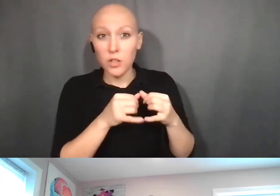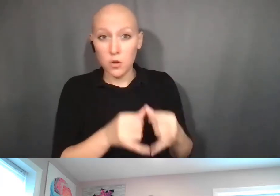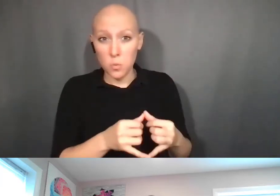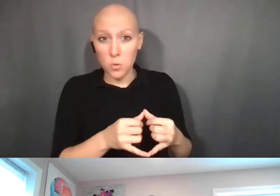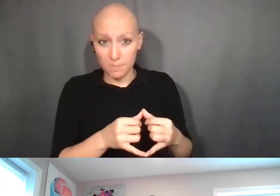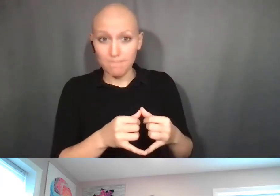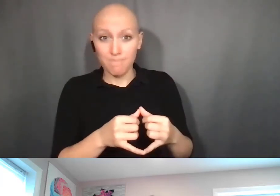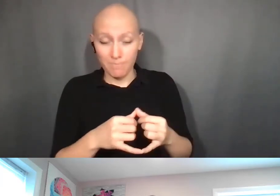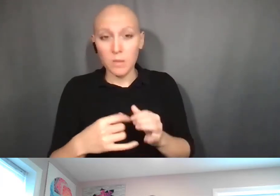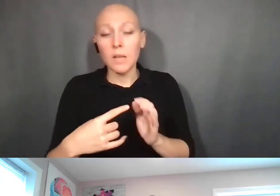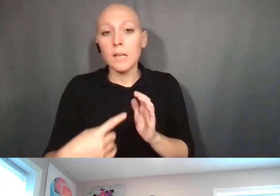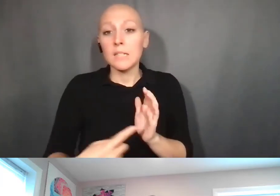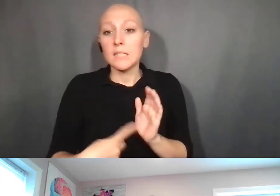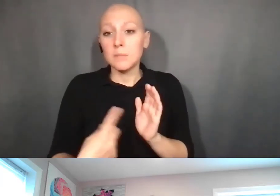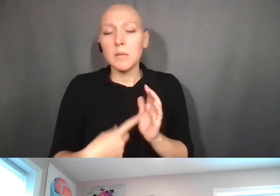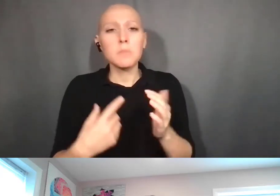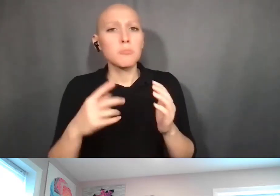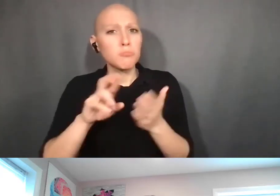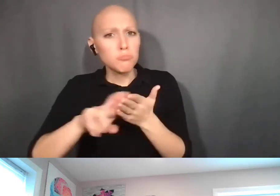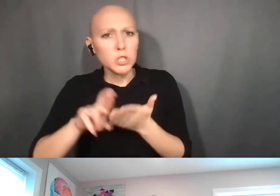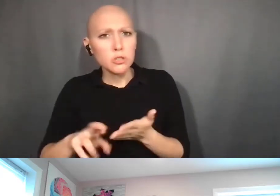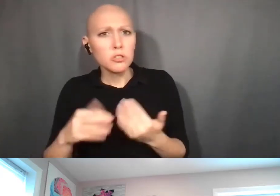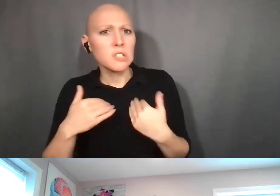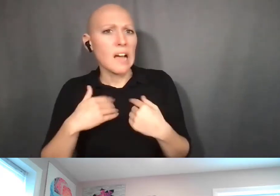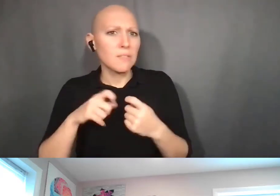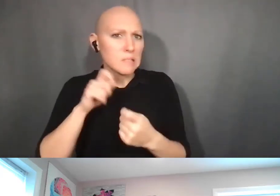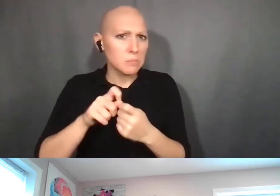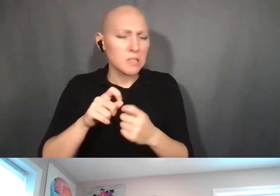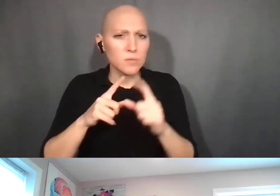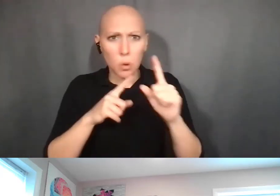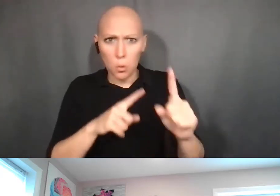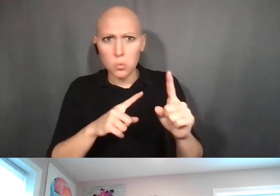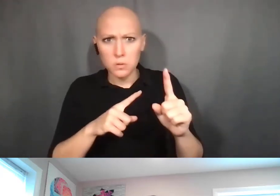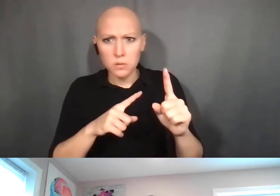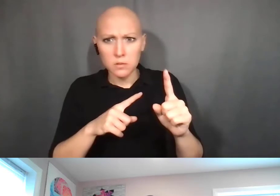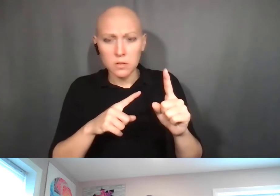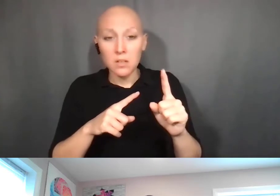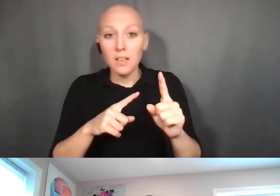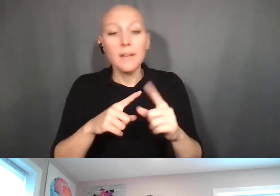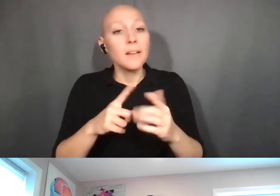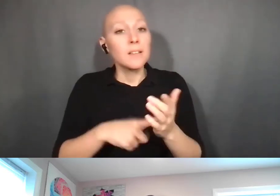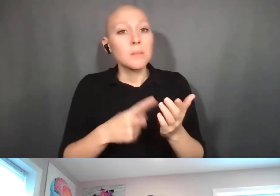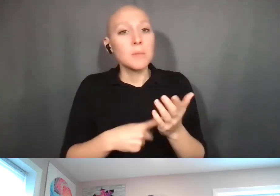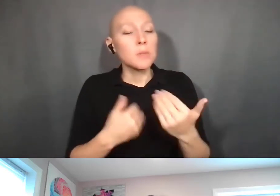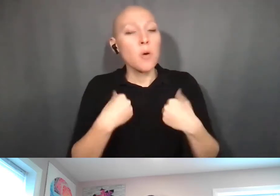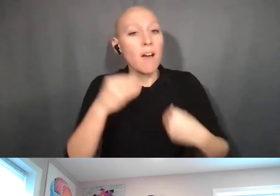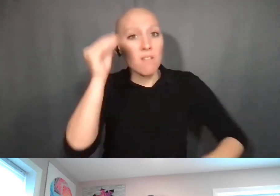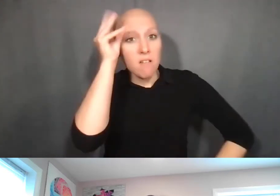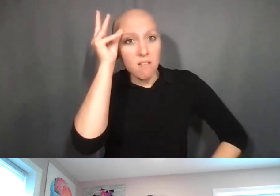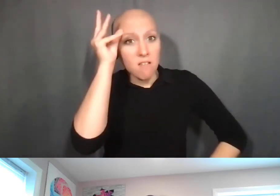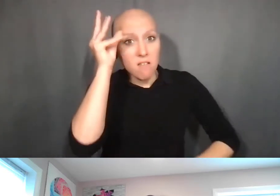for that research and you can have eureka moments. You can have "wow, I didn't think